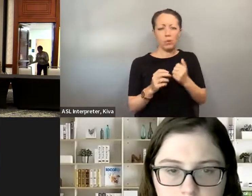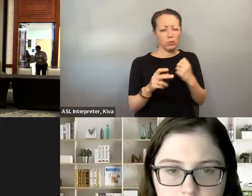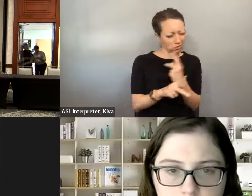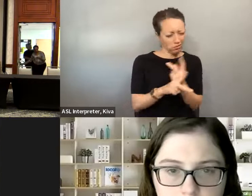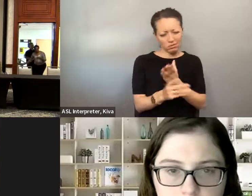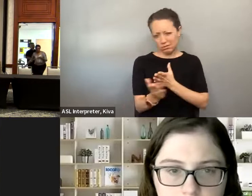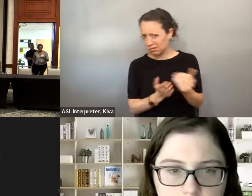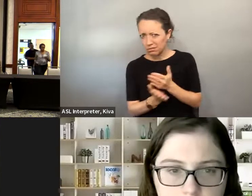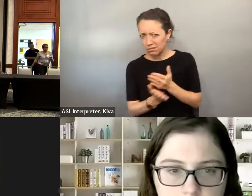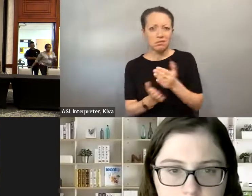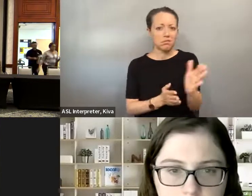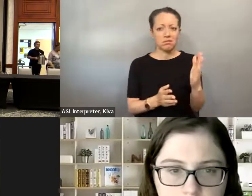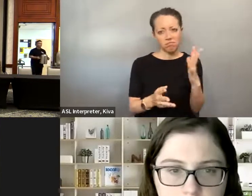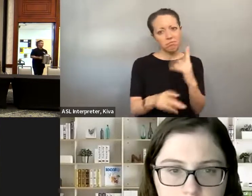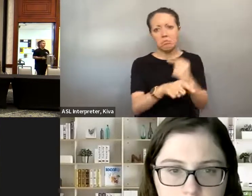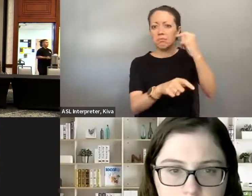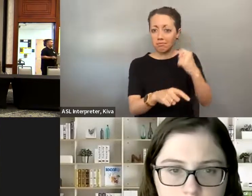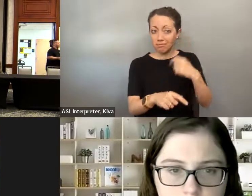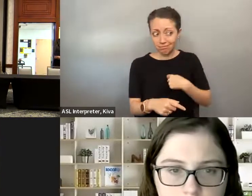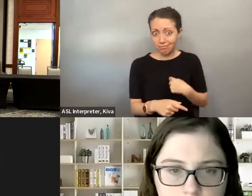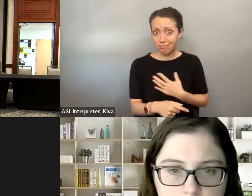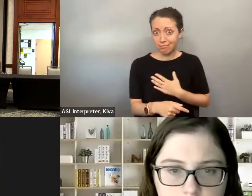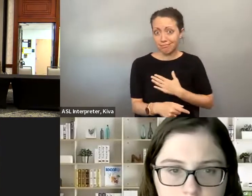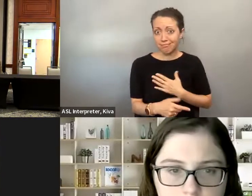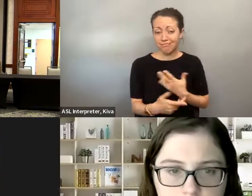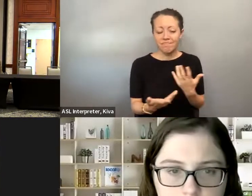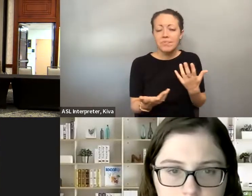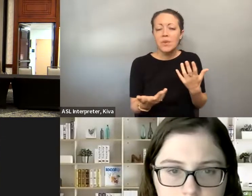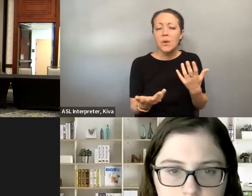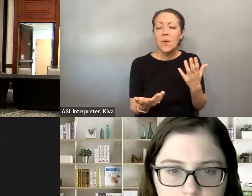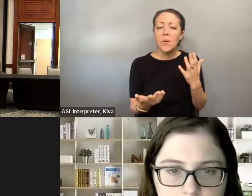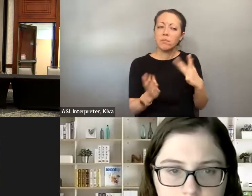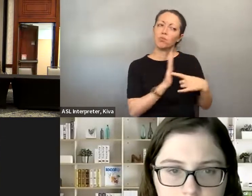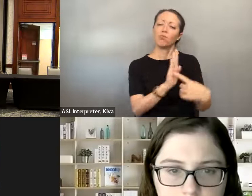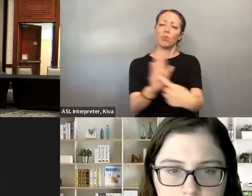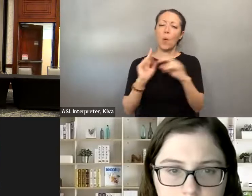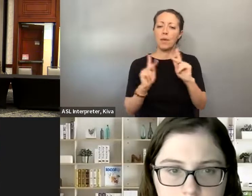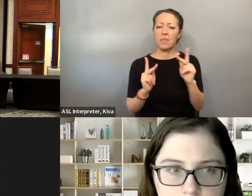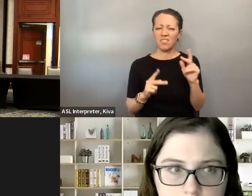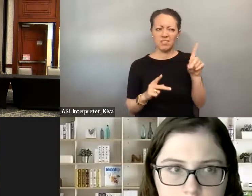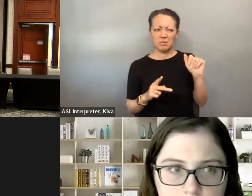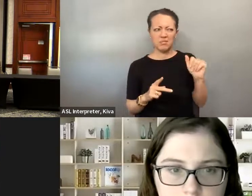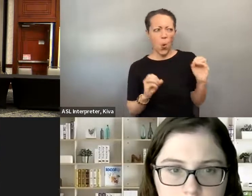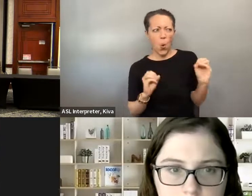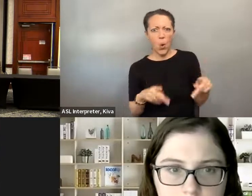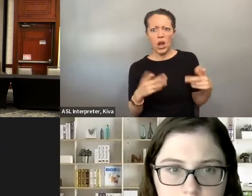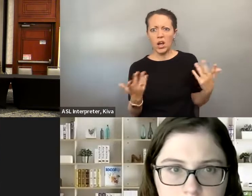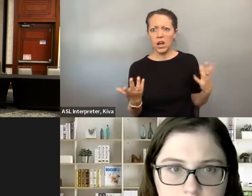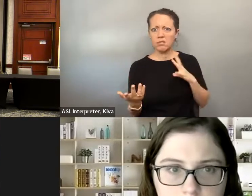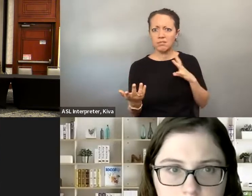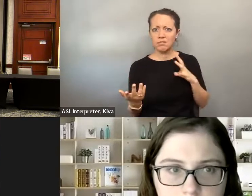thing. I think it's important to look at it as we are freaking adaptable. We are resilient, we are able to do